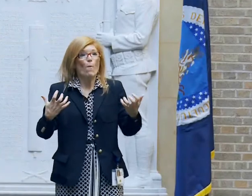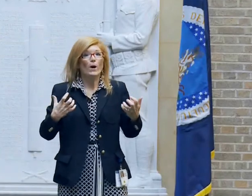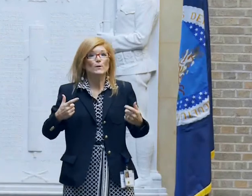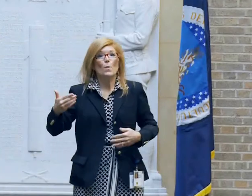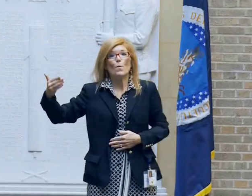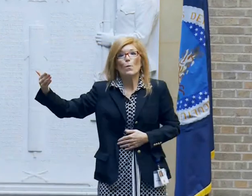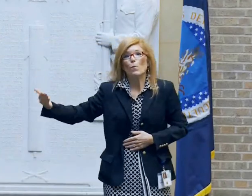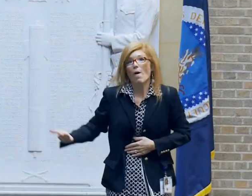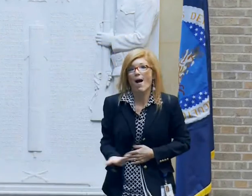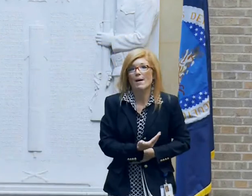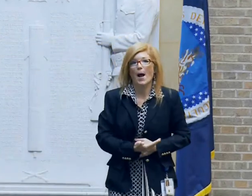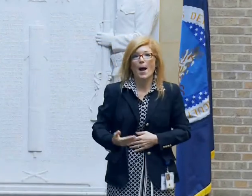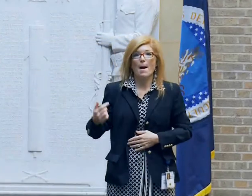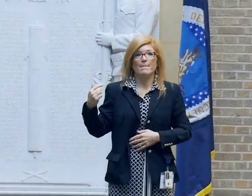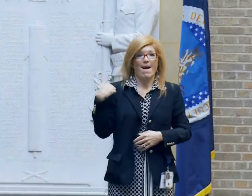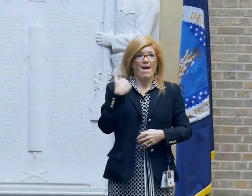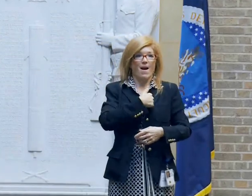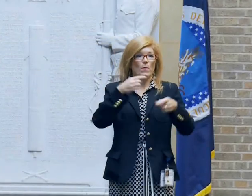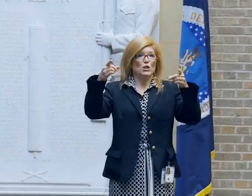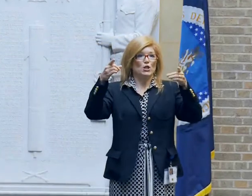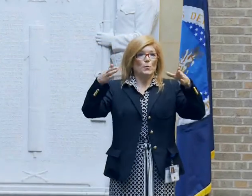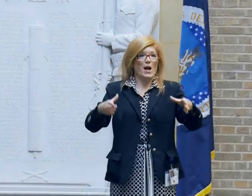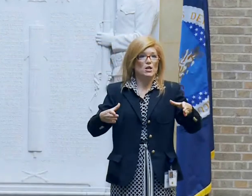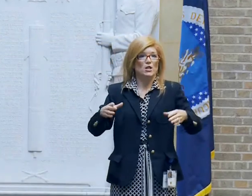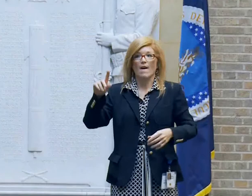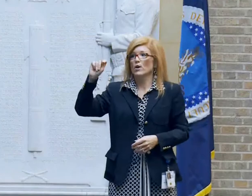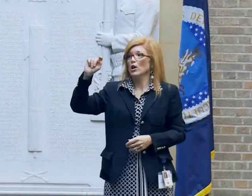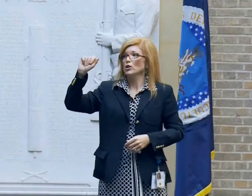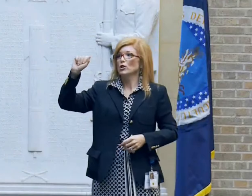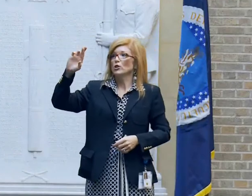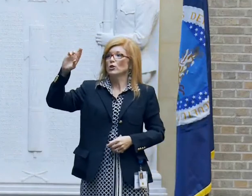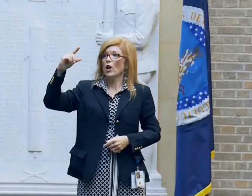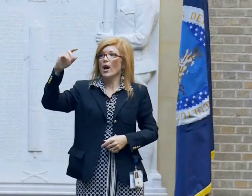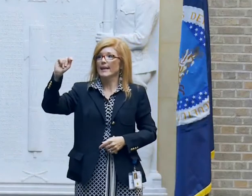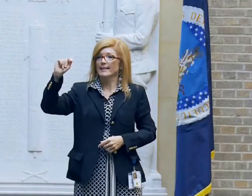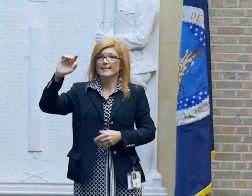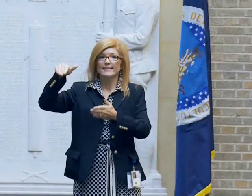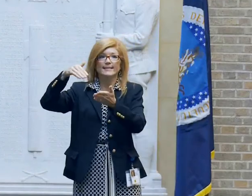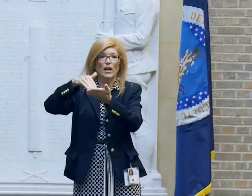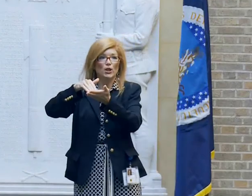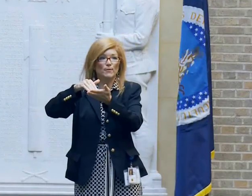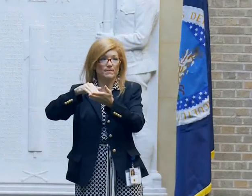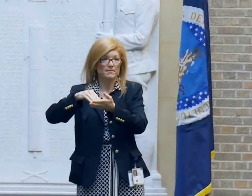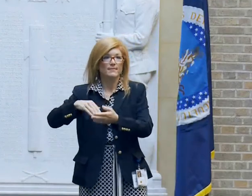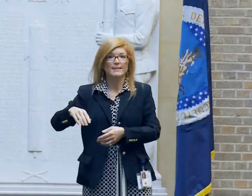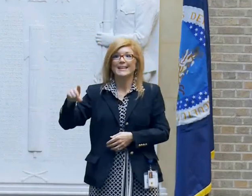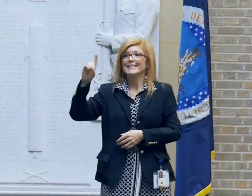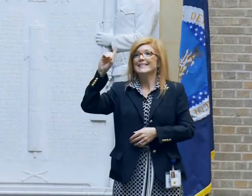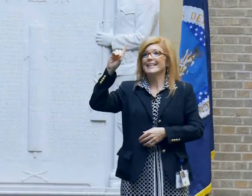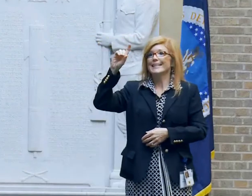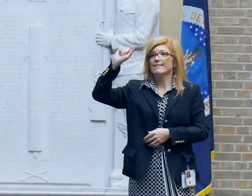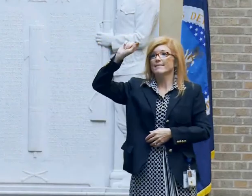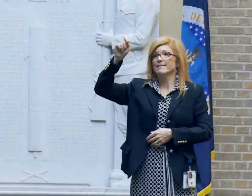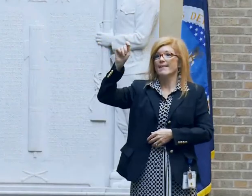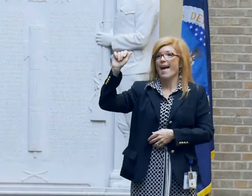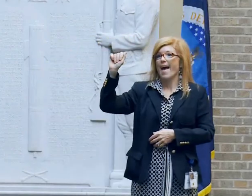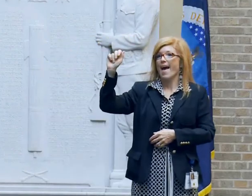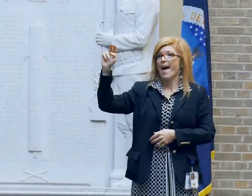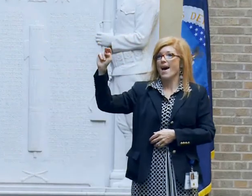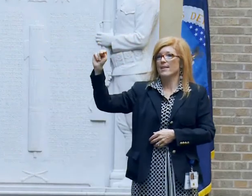interoperability and employment support. Thank you and without further ado, I'd like to